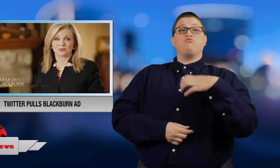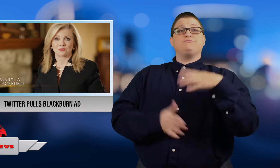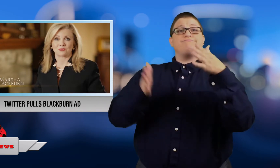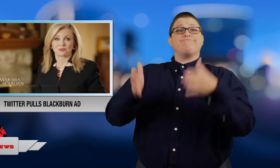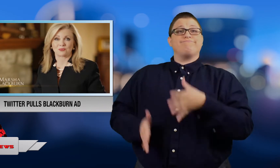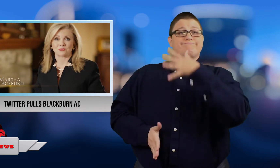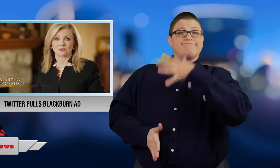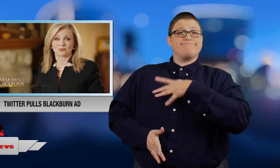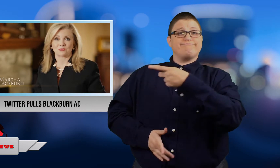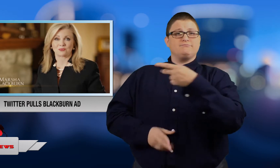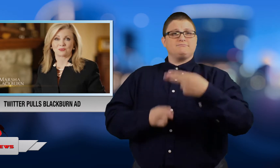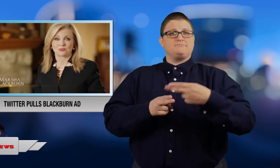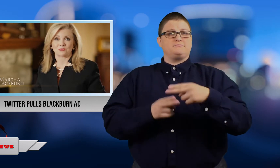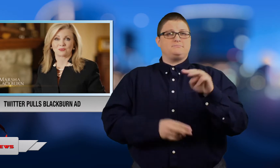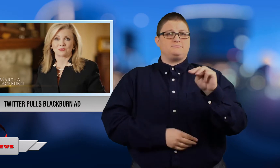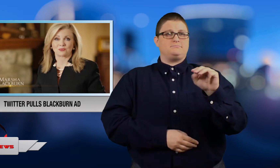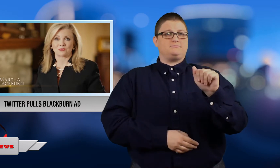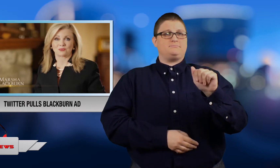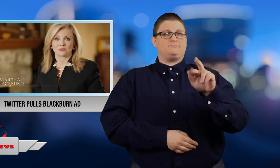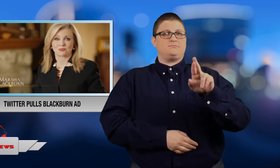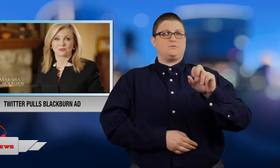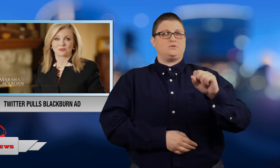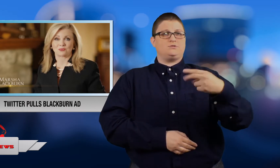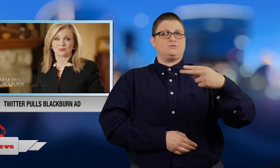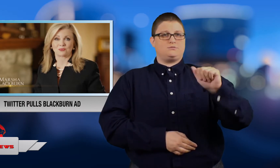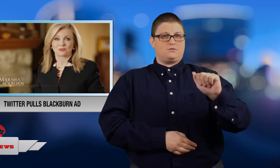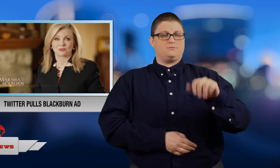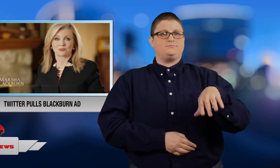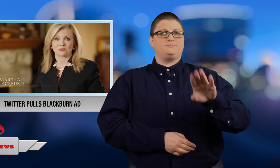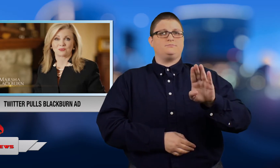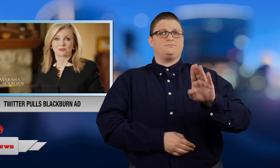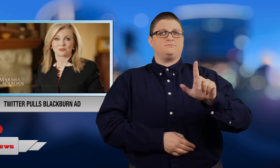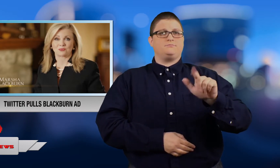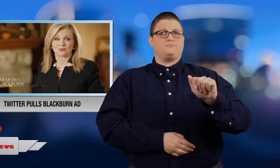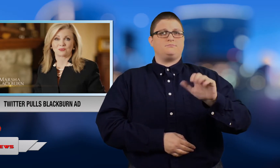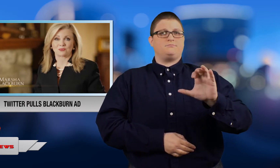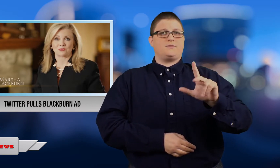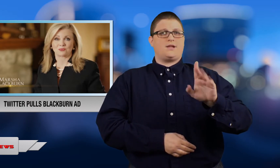Congresswoman Marsha Blackburn's